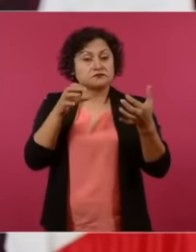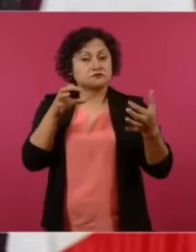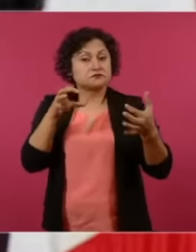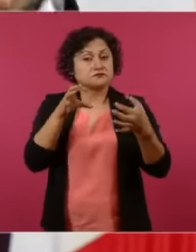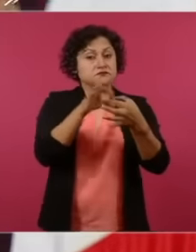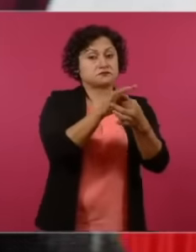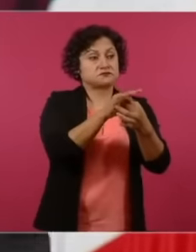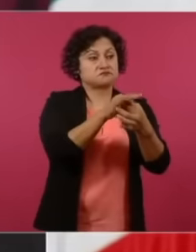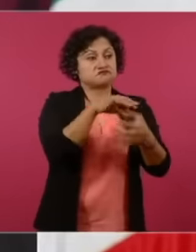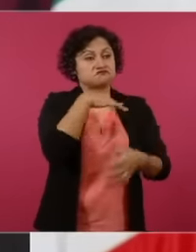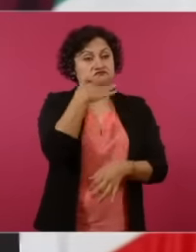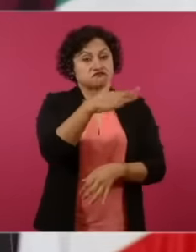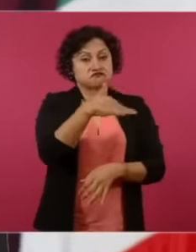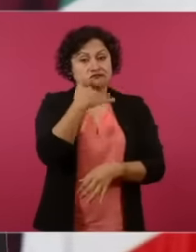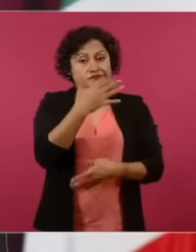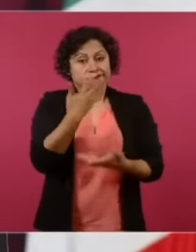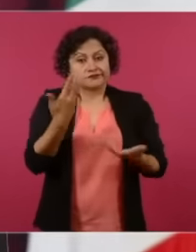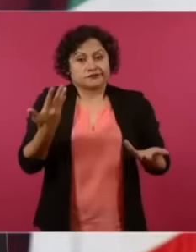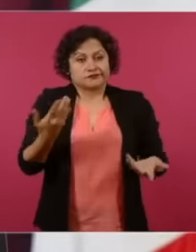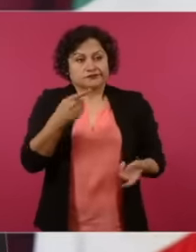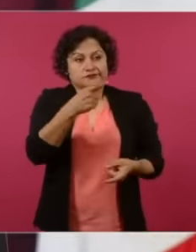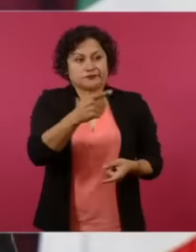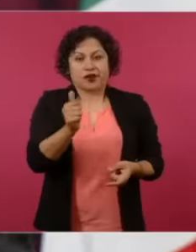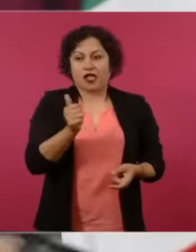corruption, what